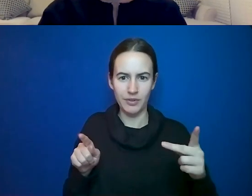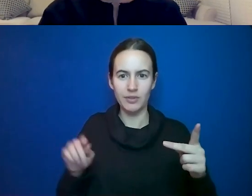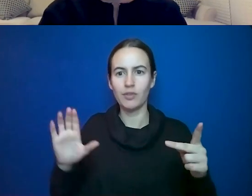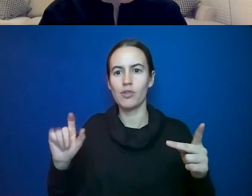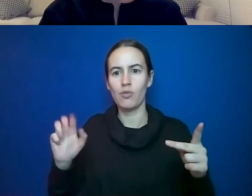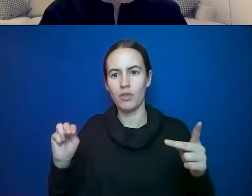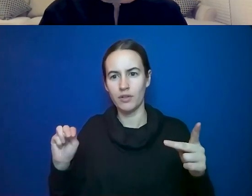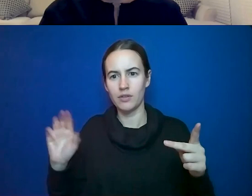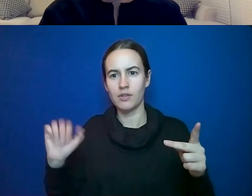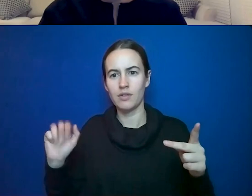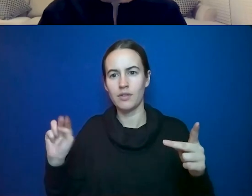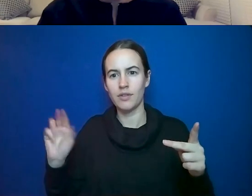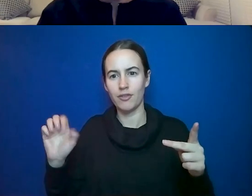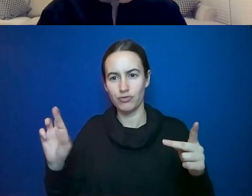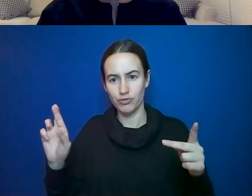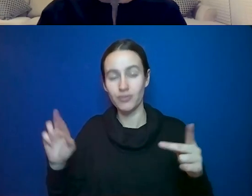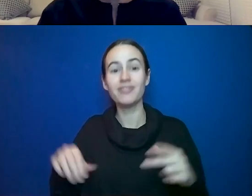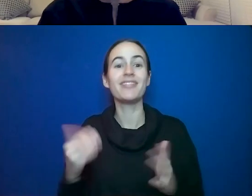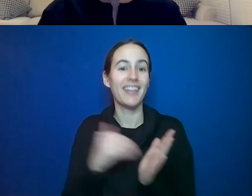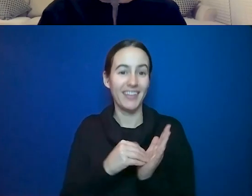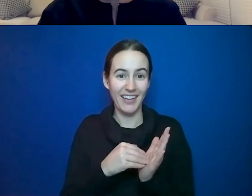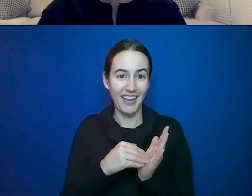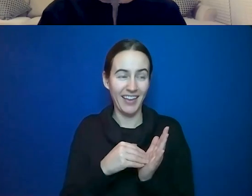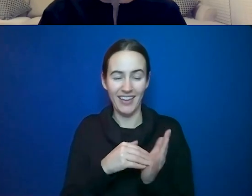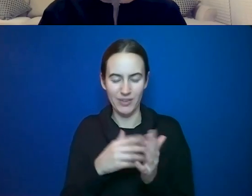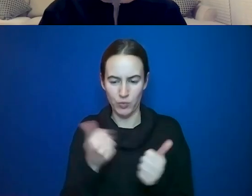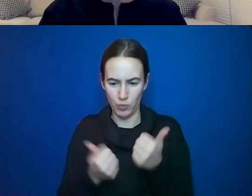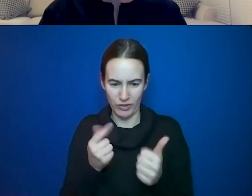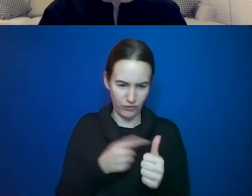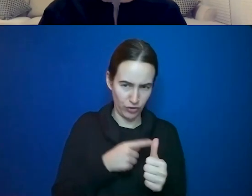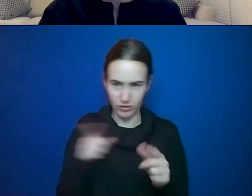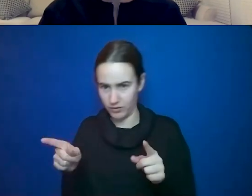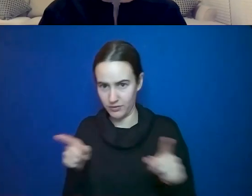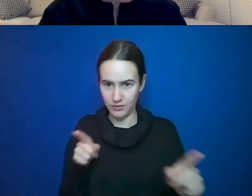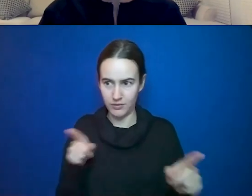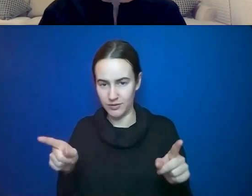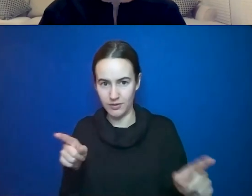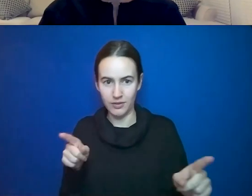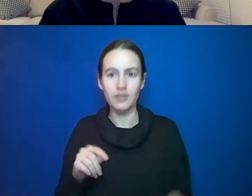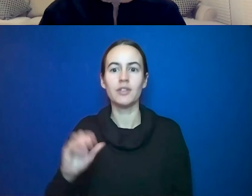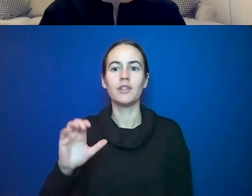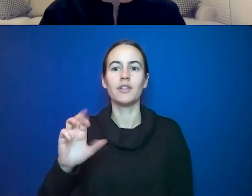again you talk about the check chicken or the egg. CRP is often elevated in inflammatory states,